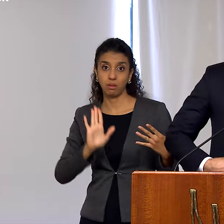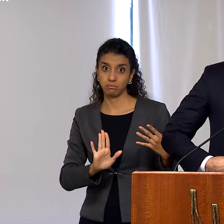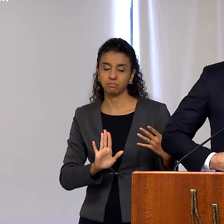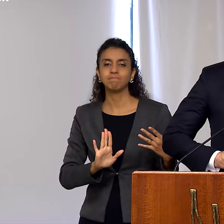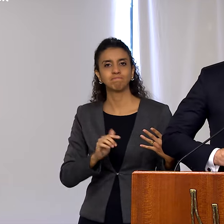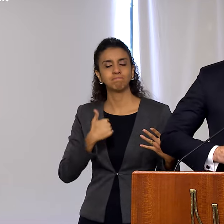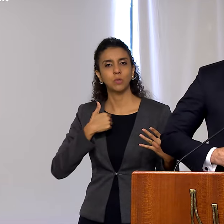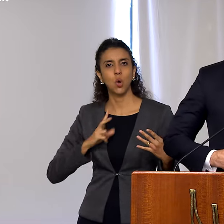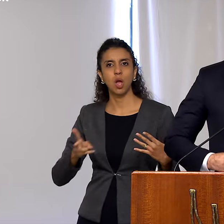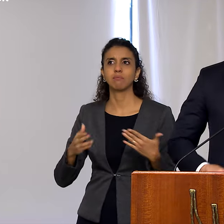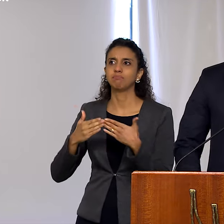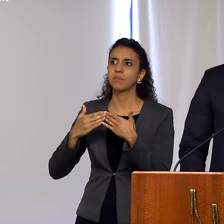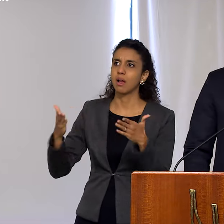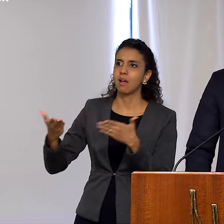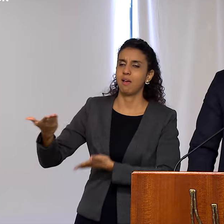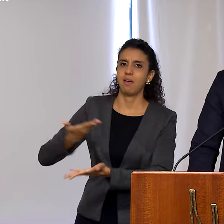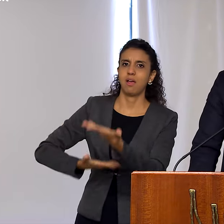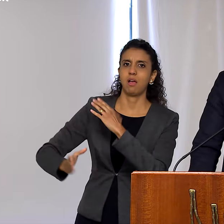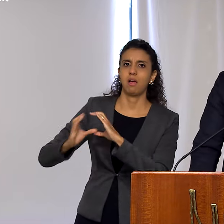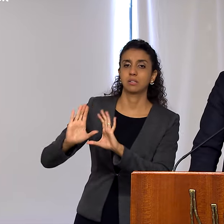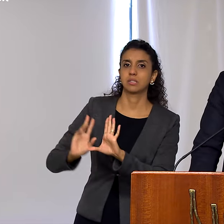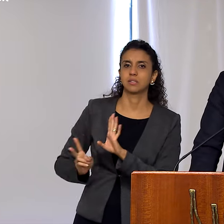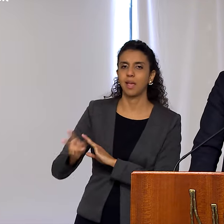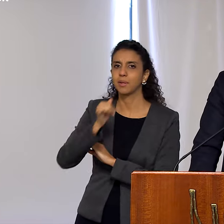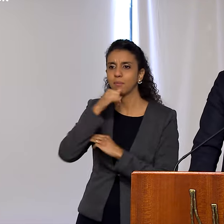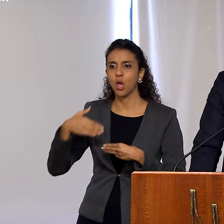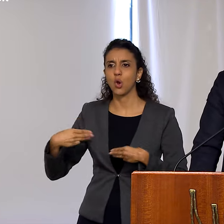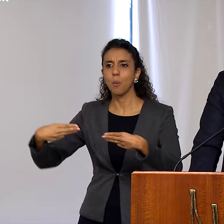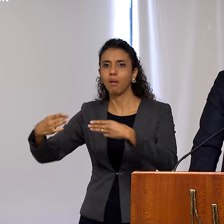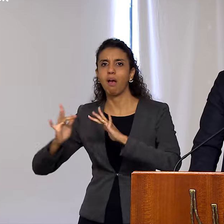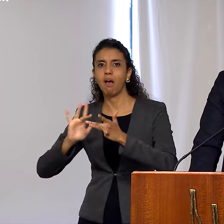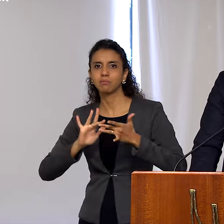channels open within our country with my colleagues on the Esplanade of the Ministries, with the branches